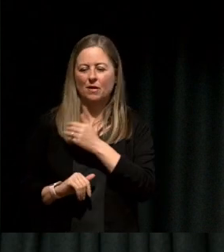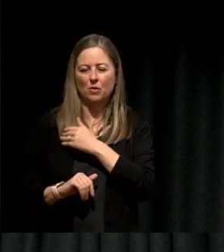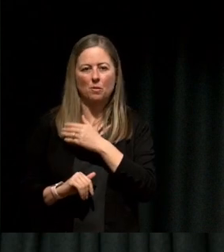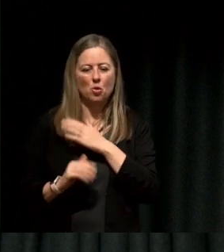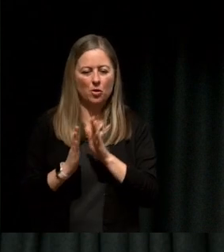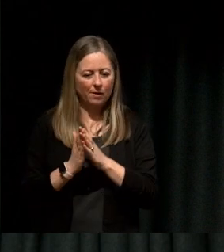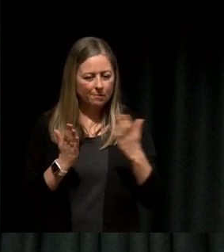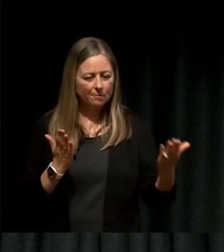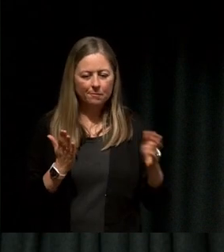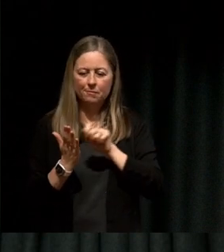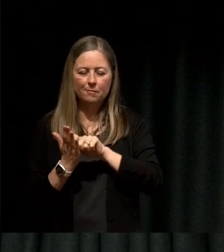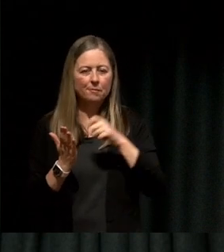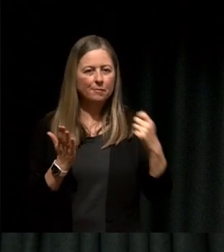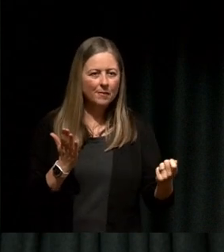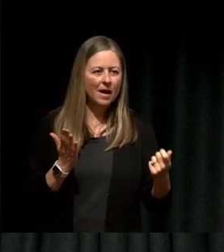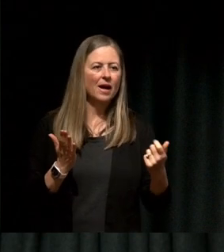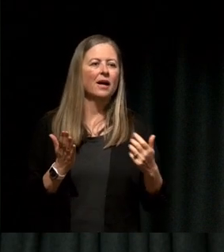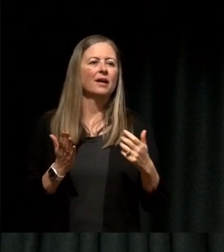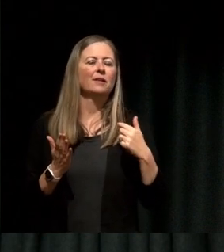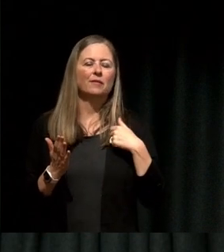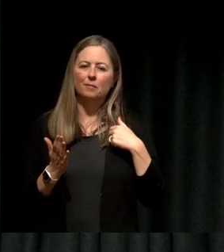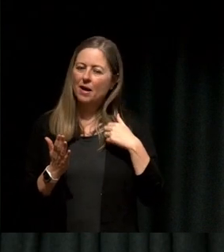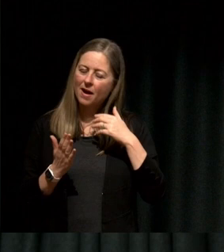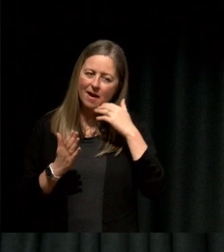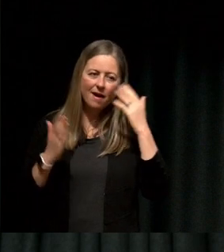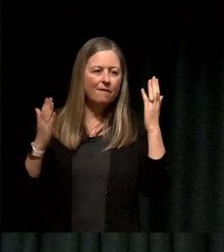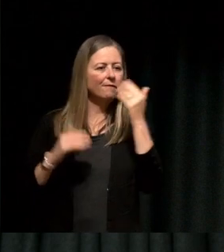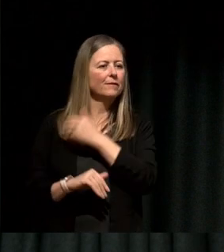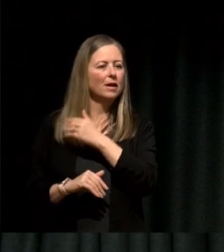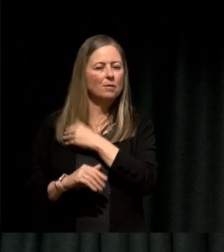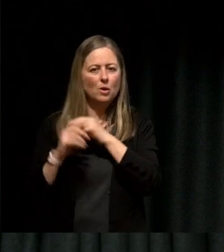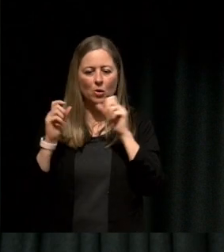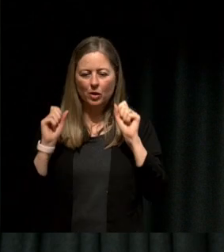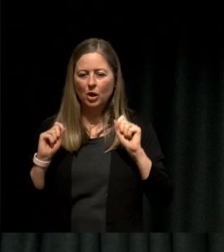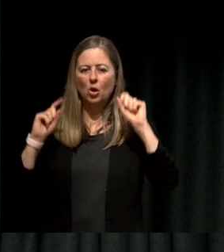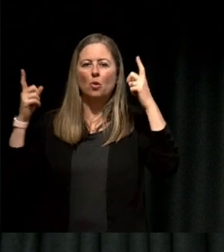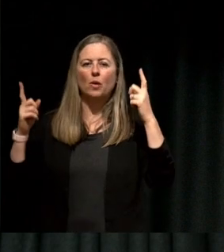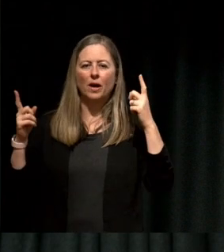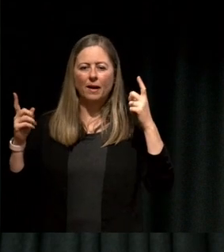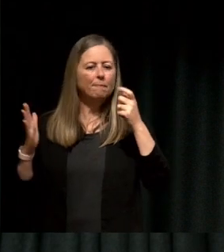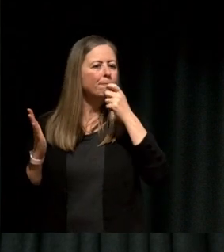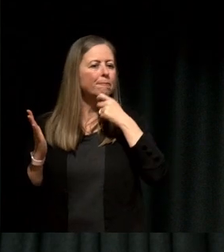I buy a small notebook and I get up every morning and I write three pages long hand of just whatever is on my mind.